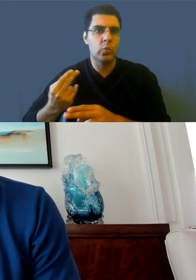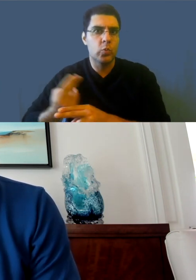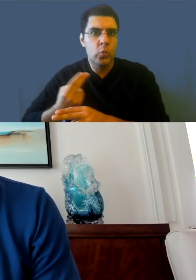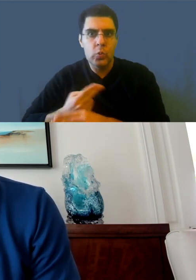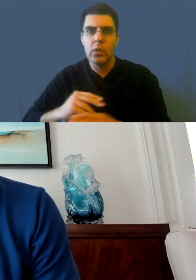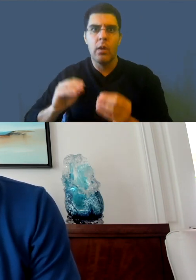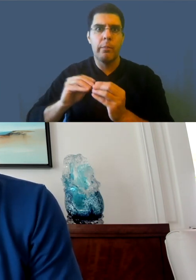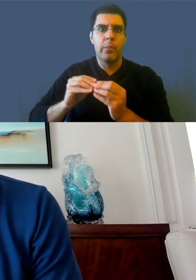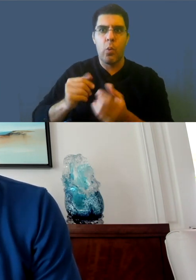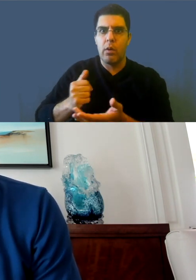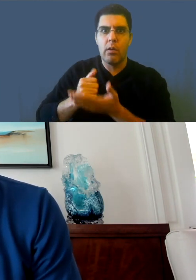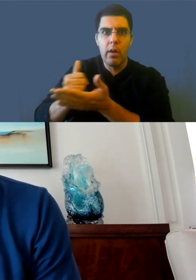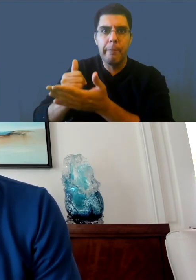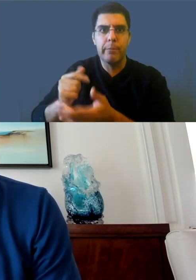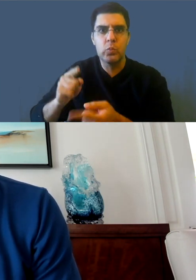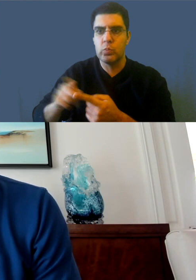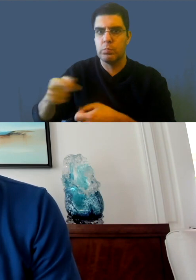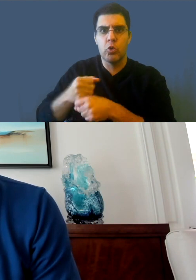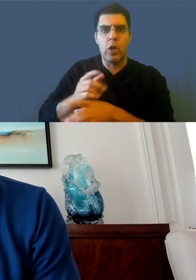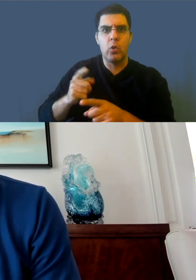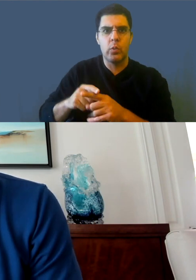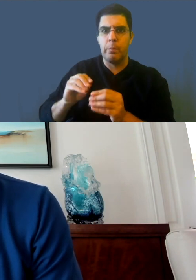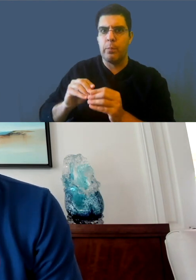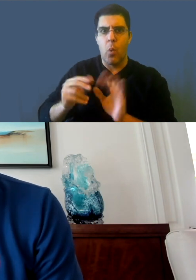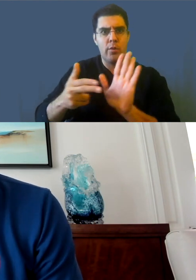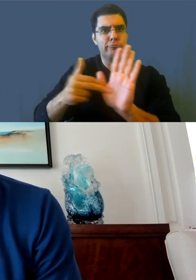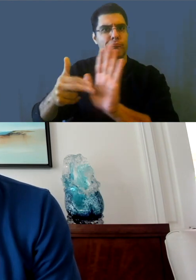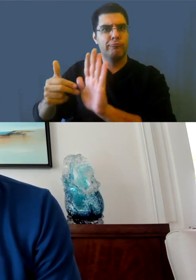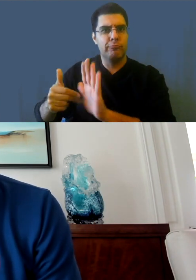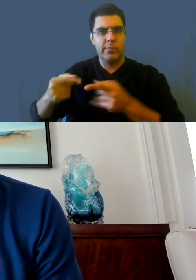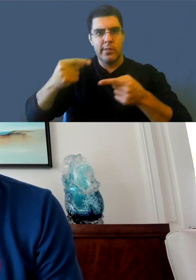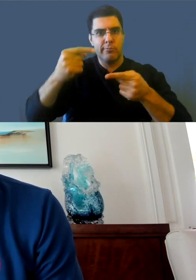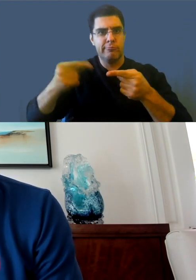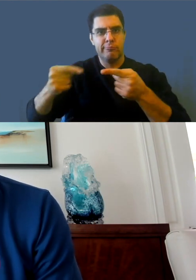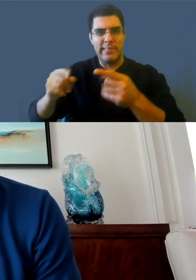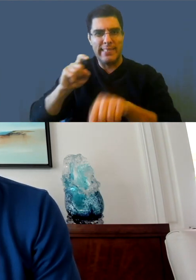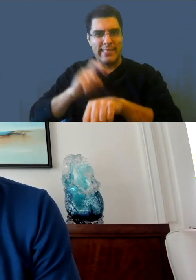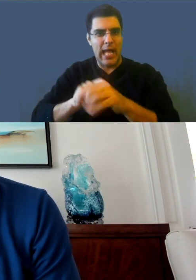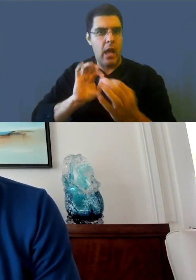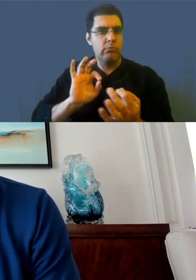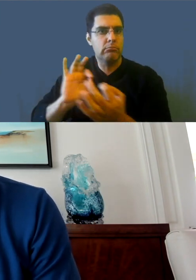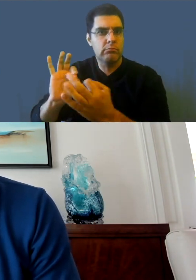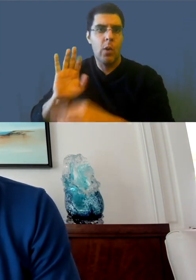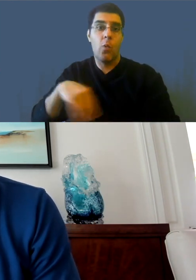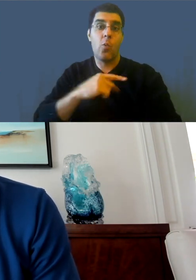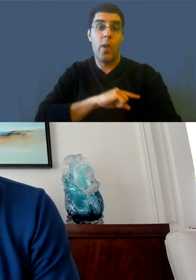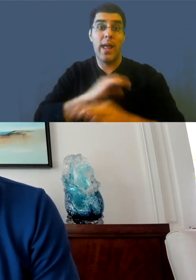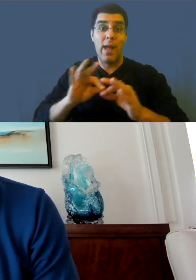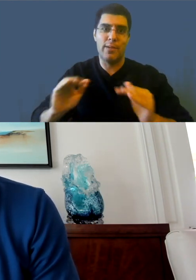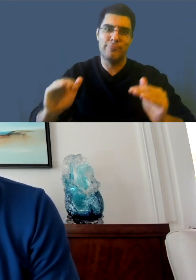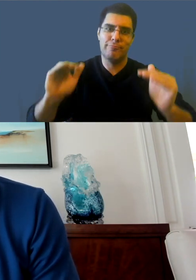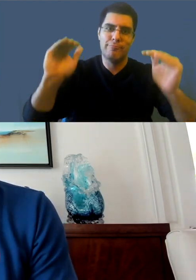And again, if the numbers are not looking good, then we'll have to make a change. Our goal is to have more captions, not less captions.